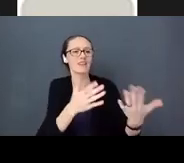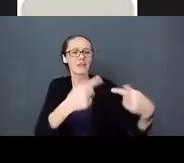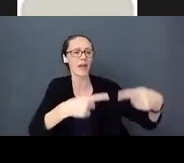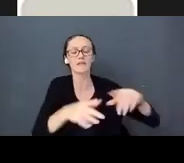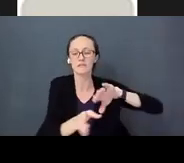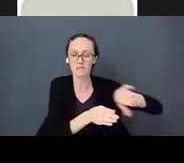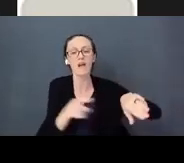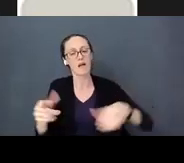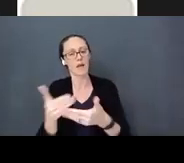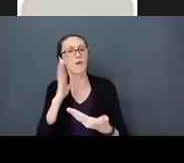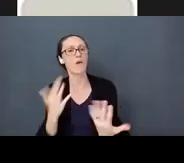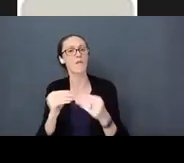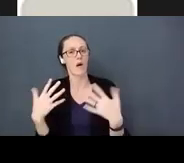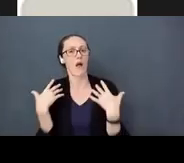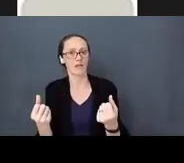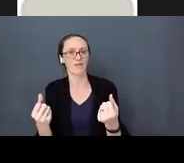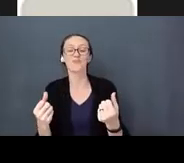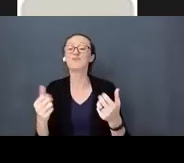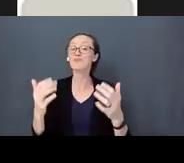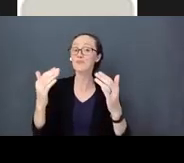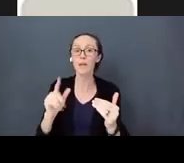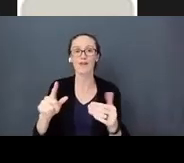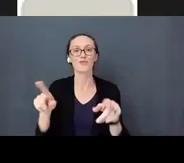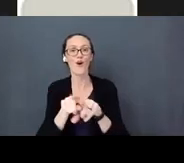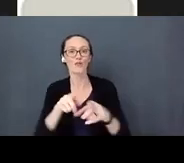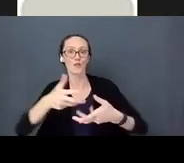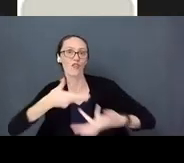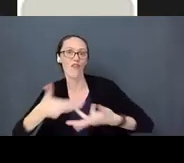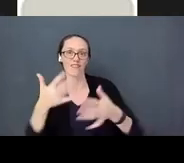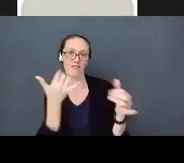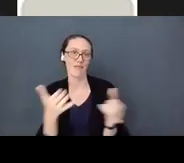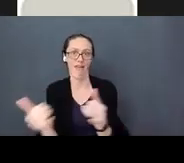Engaged in interactive play. Love is interactive play. It is that engagement.